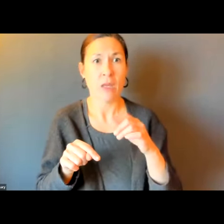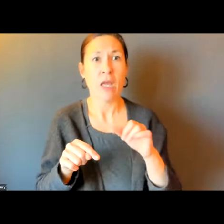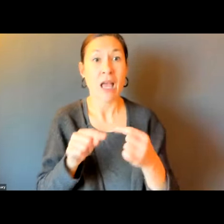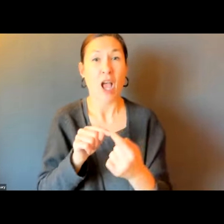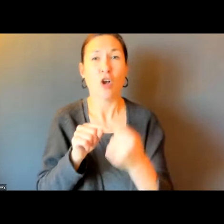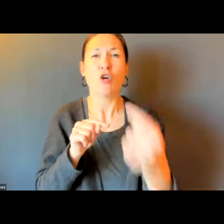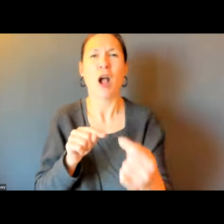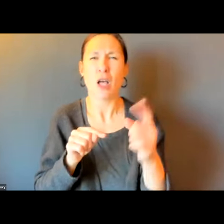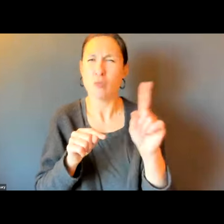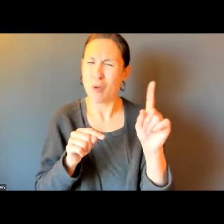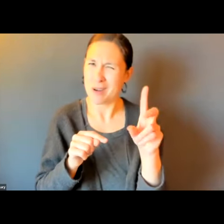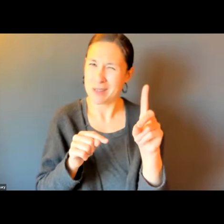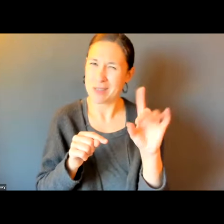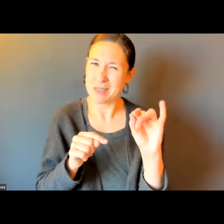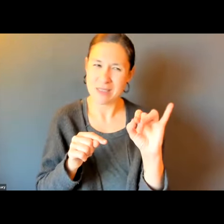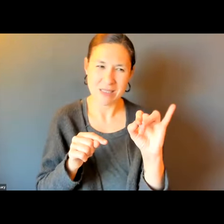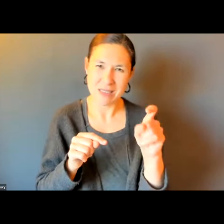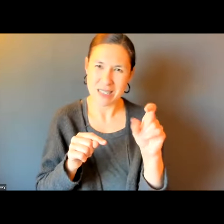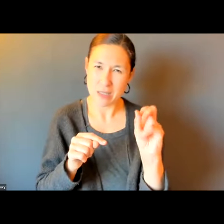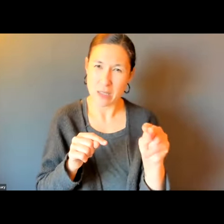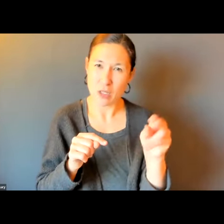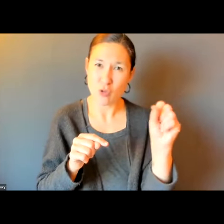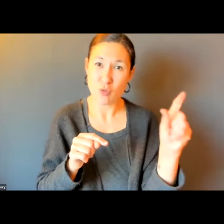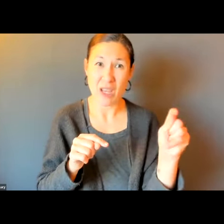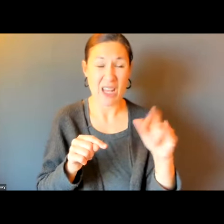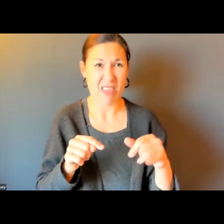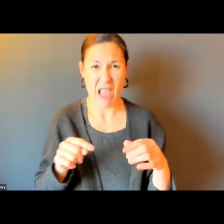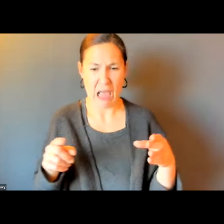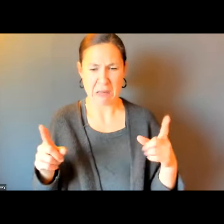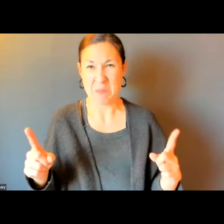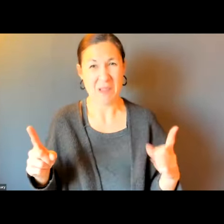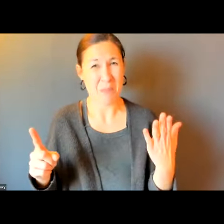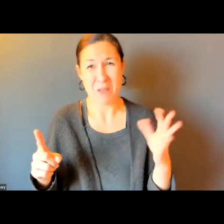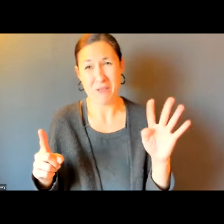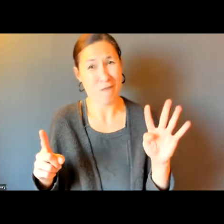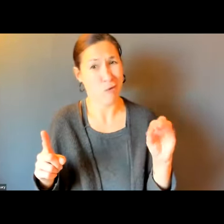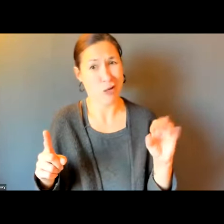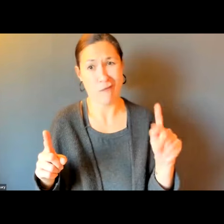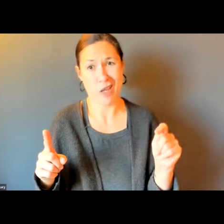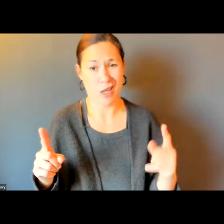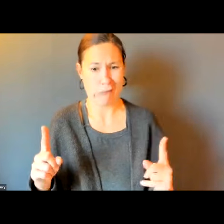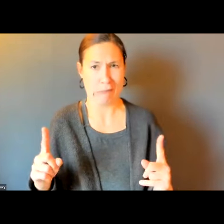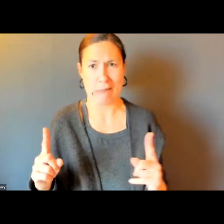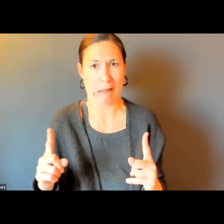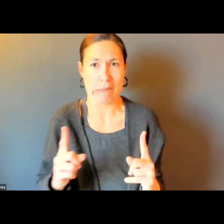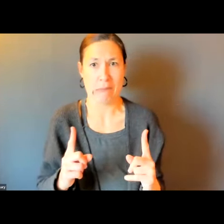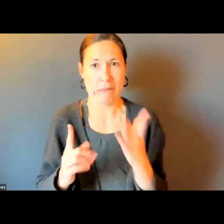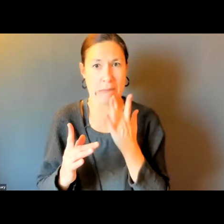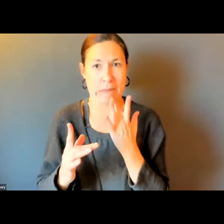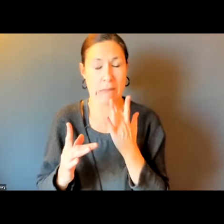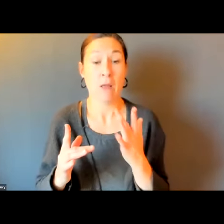STORIES WHAT -- WHERE I AM, IT IS A NEAR-SIDE STOP. ACROSS FROM VIXEN STREET.